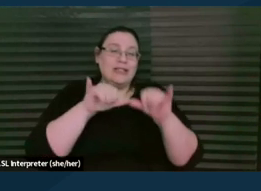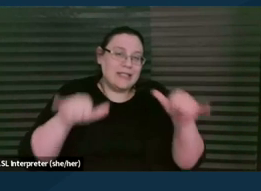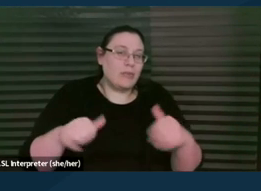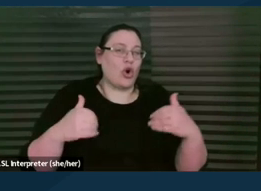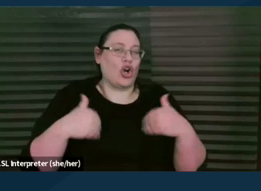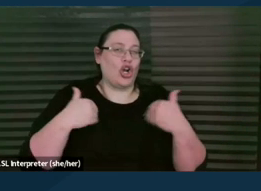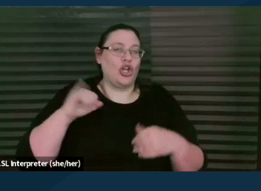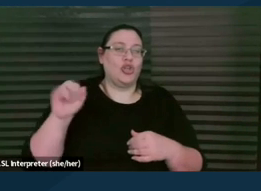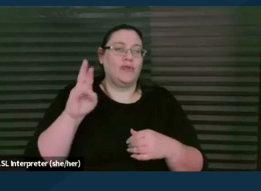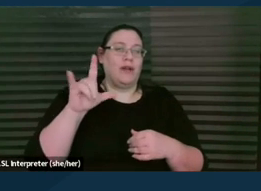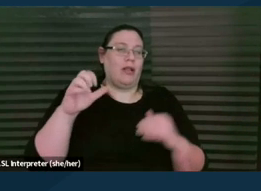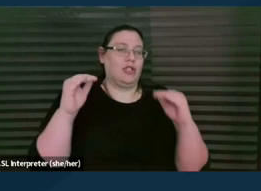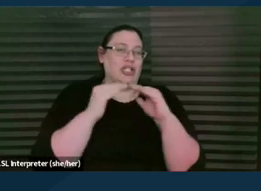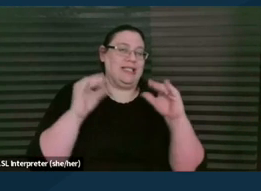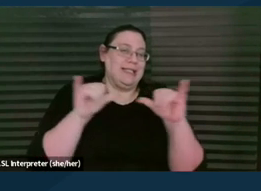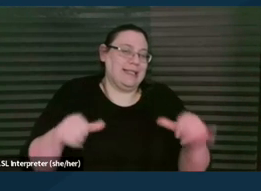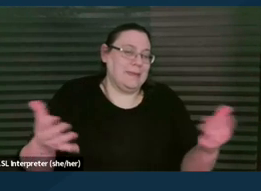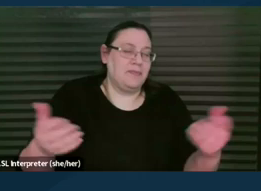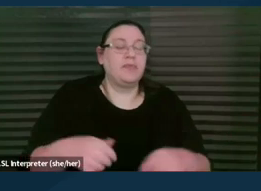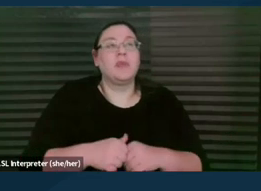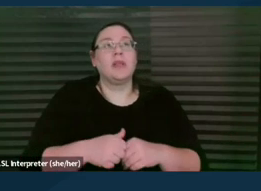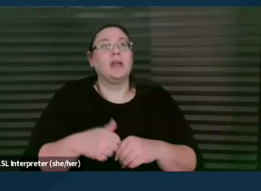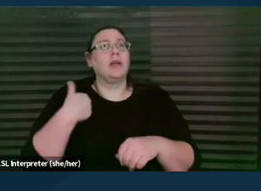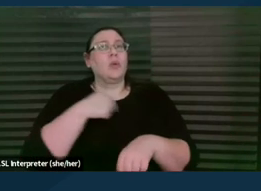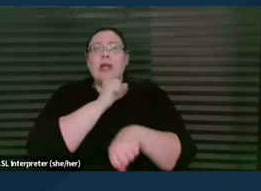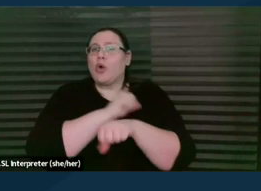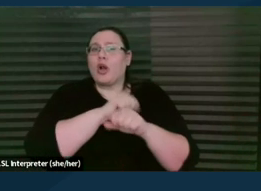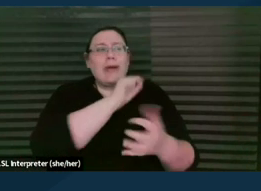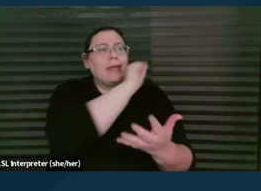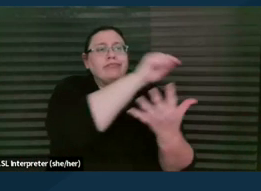We work with all of these entities and provide free support.